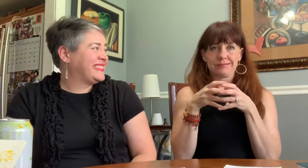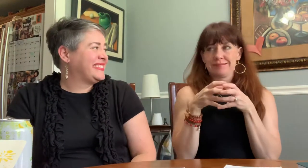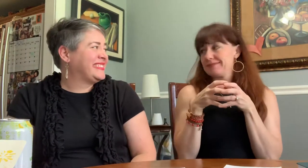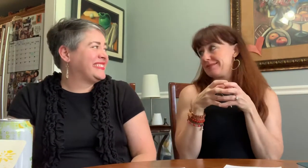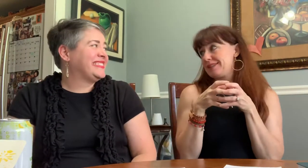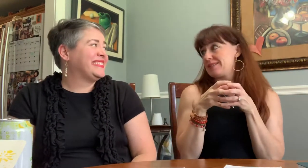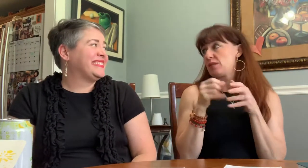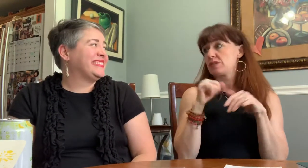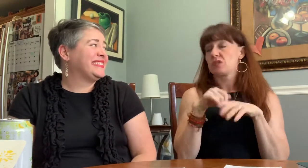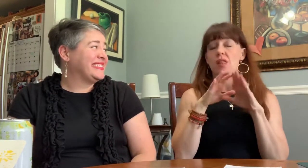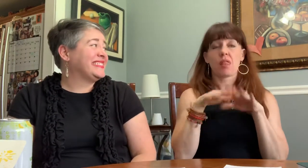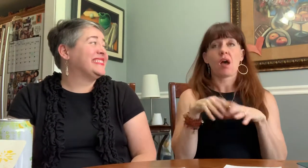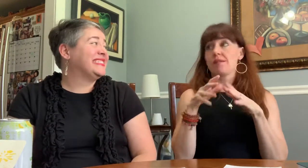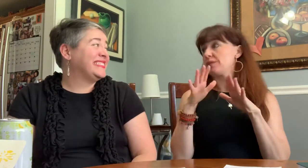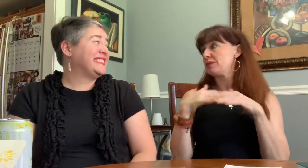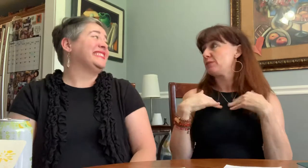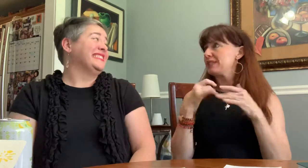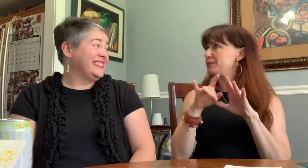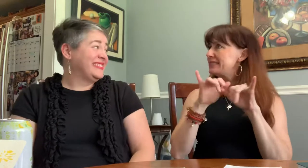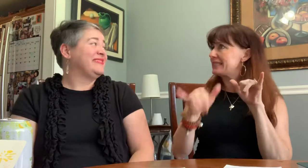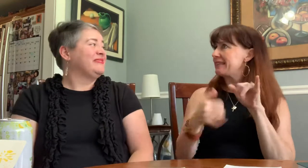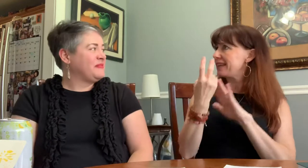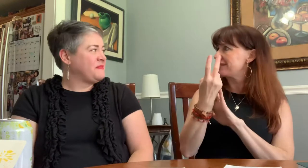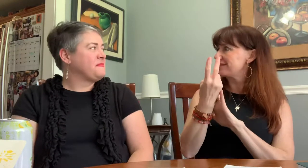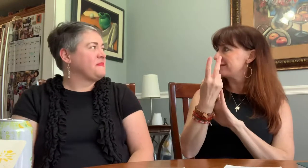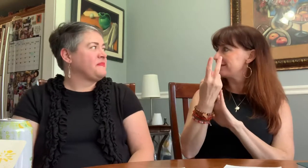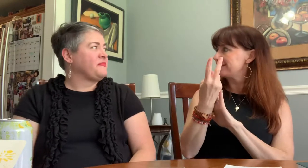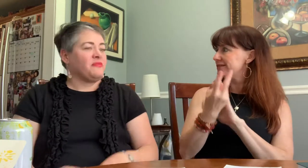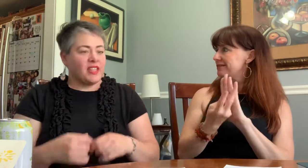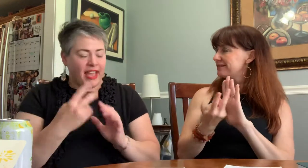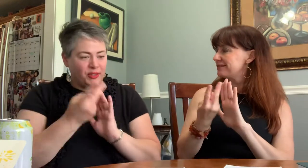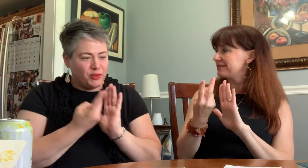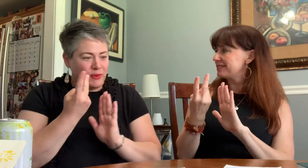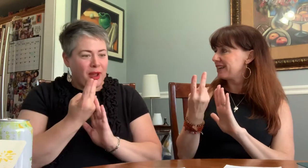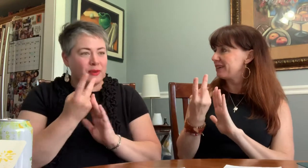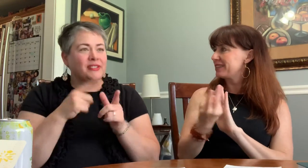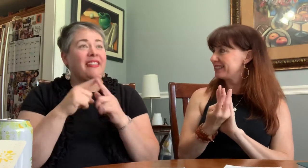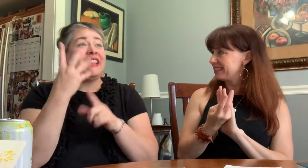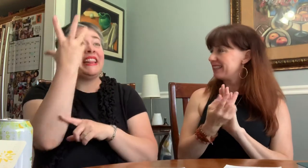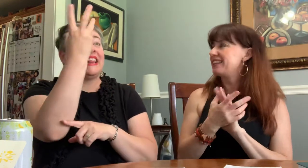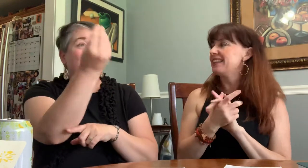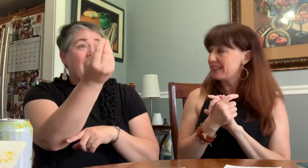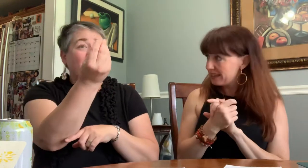I think we stayed there for 2 hours, then left